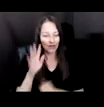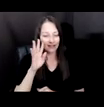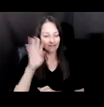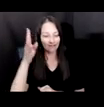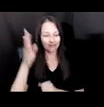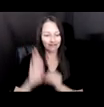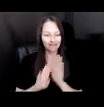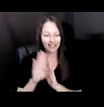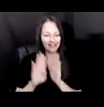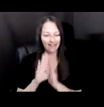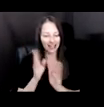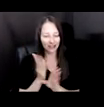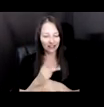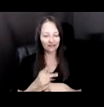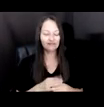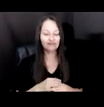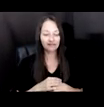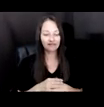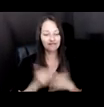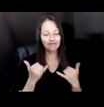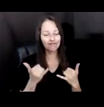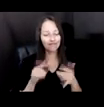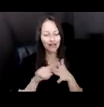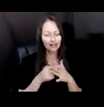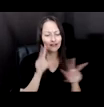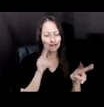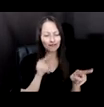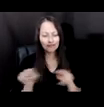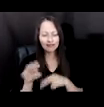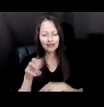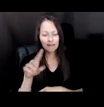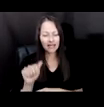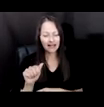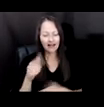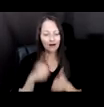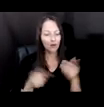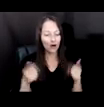THE MEDIA LANDSCAPE WE HAVE NOW - HOW DO I TAKE INFORMATION AND ENCODE IT FOR FUTURE GENERATIONS?